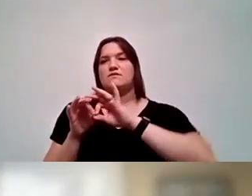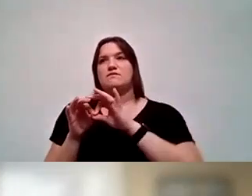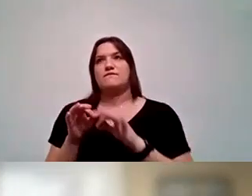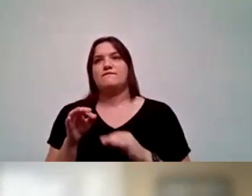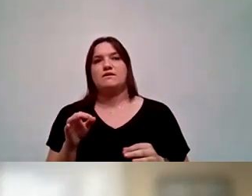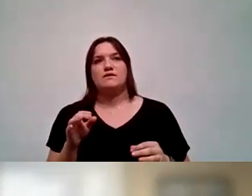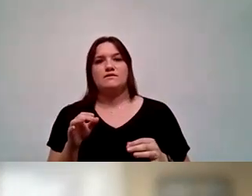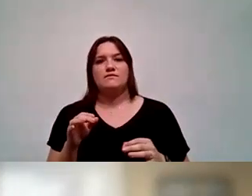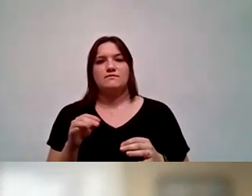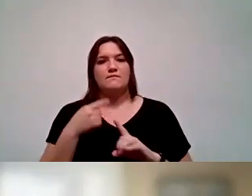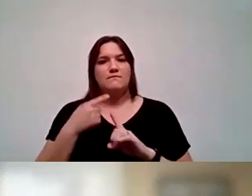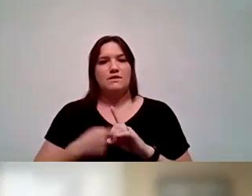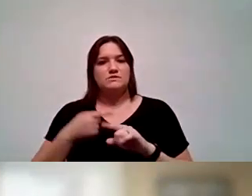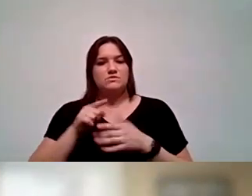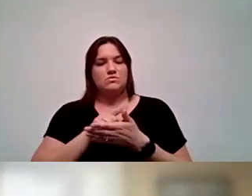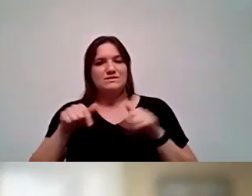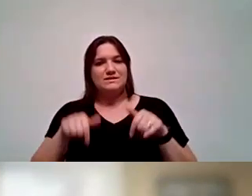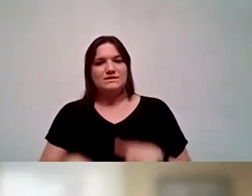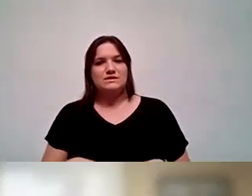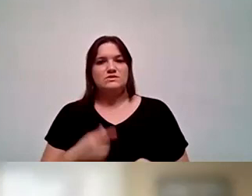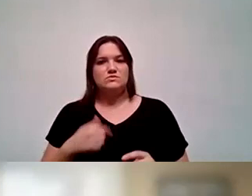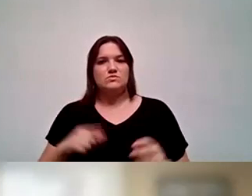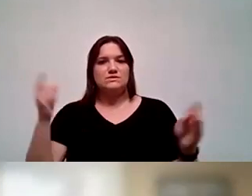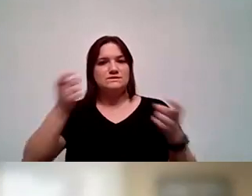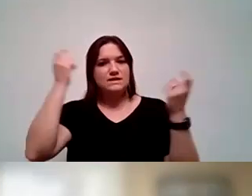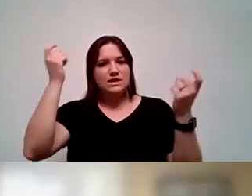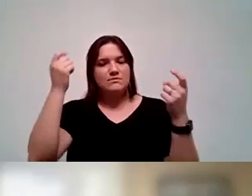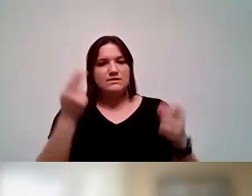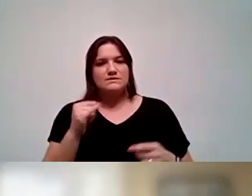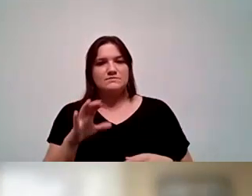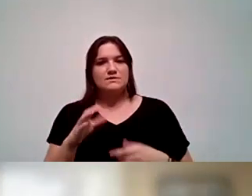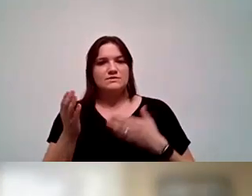months and weeks like this, where we are celebrating Hispanic Serving Institutions